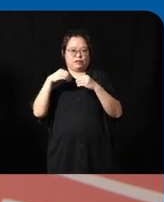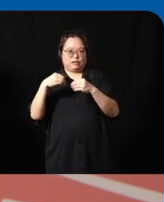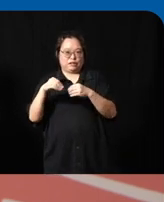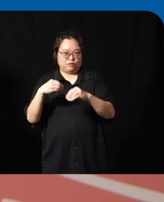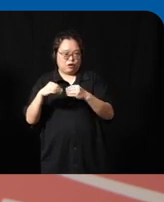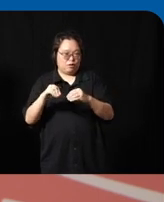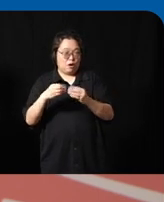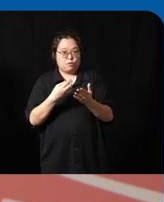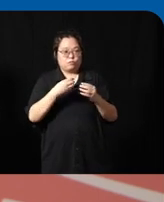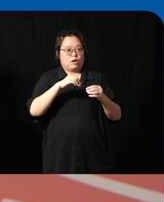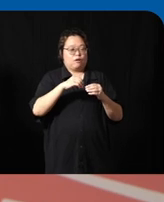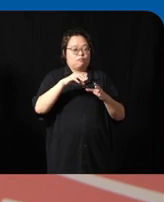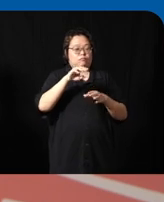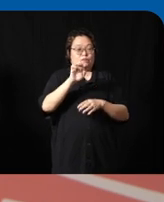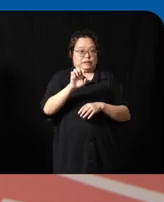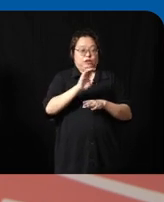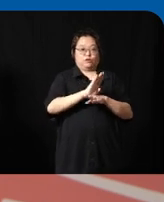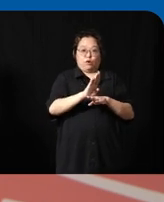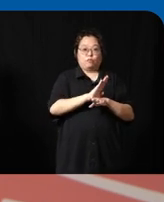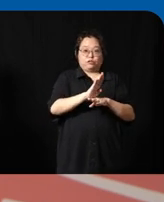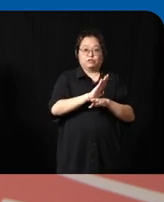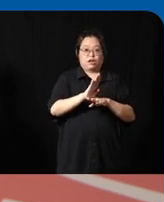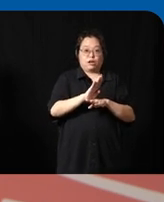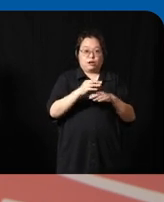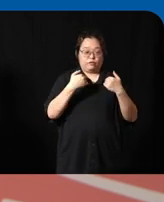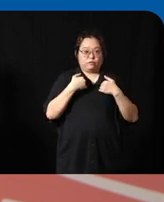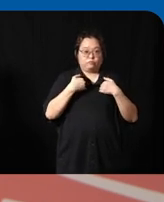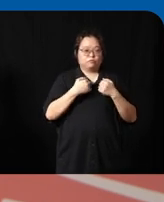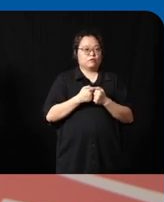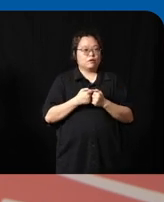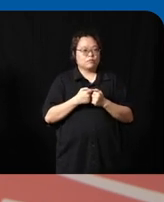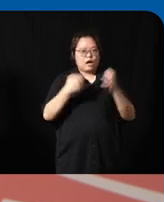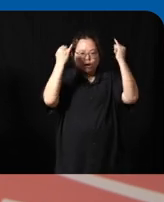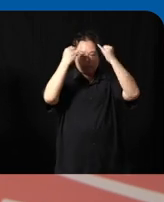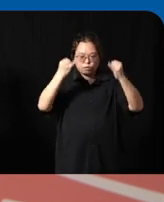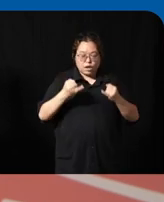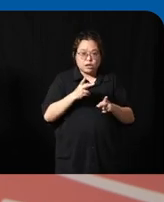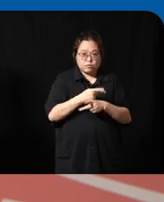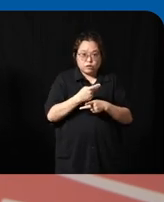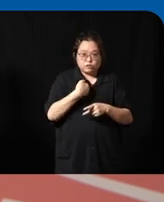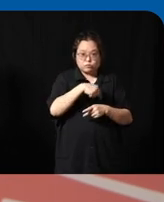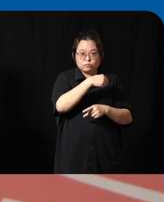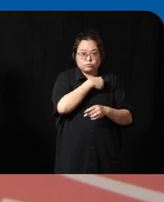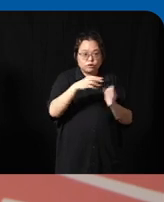platforms so how do we also ensure that the product image that we have the color tones that